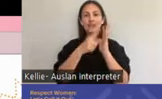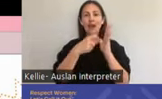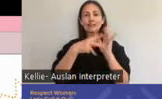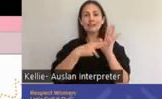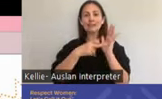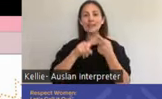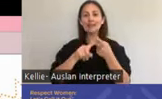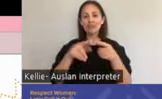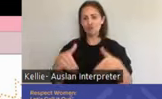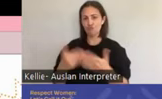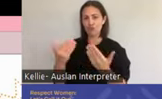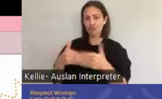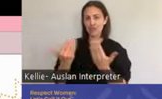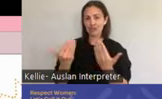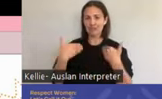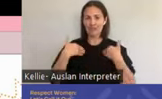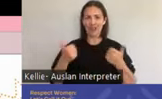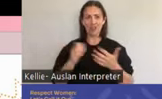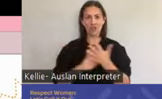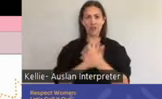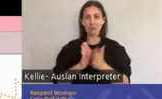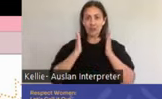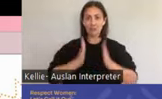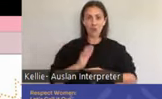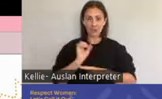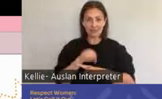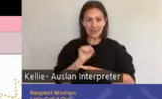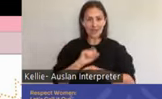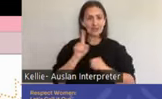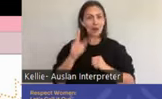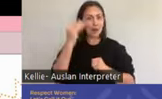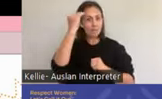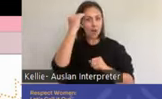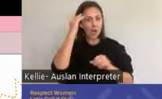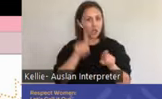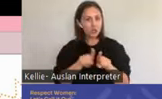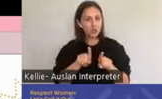about the physical. Good sexual and reproductive health is important for women's general health